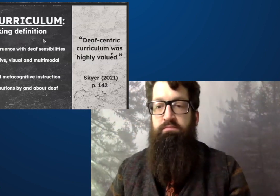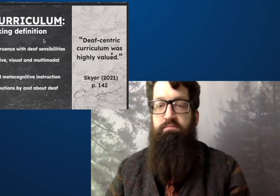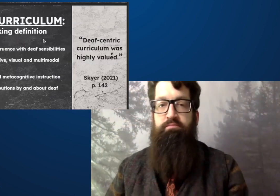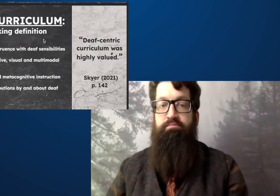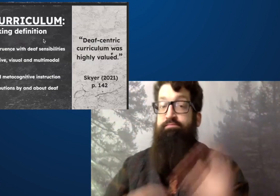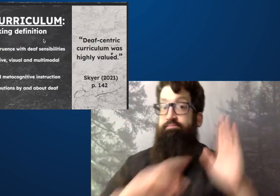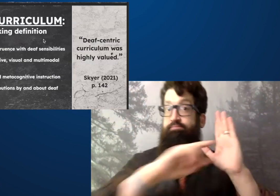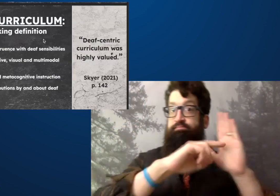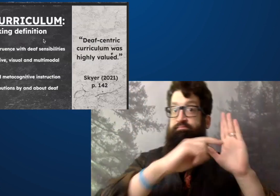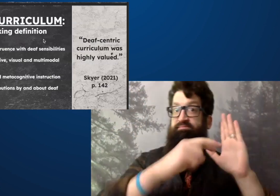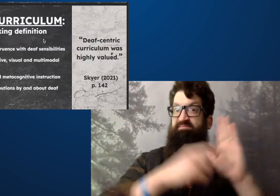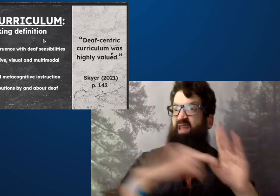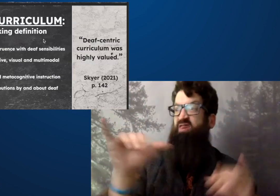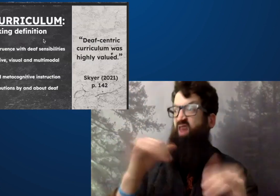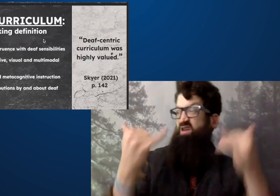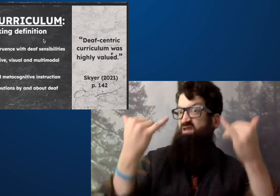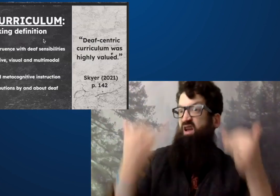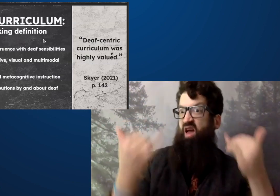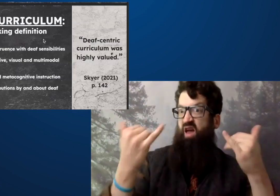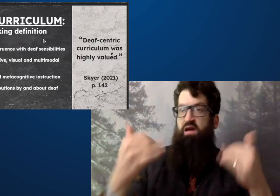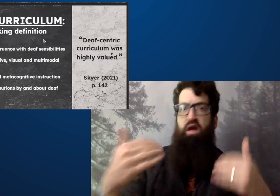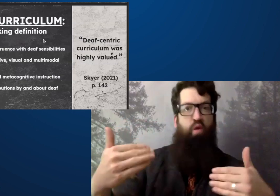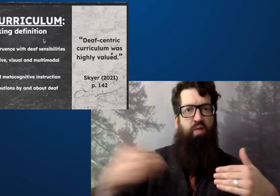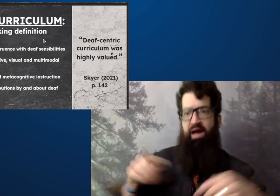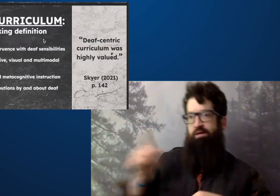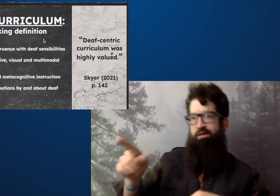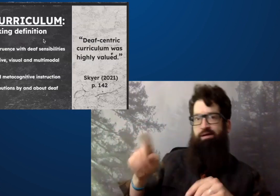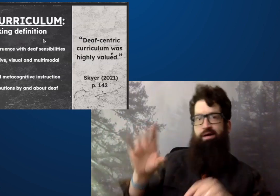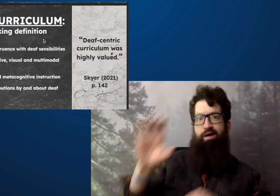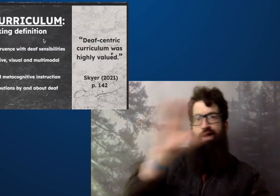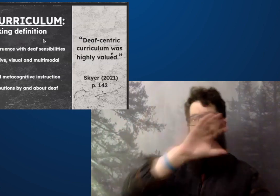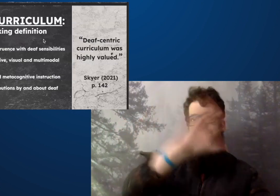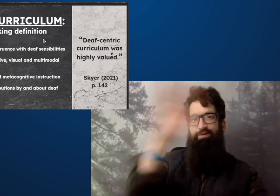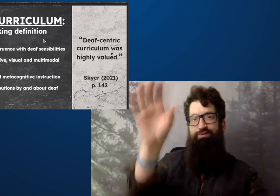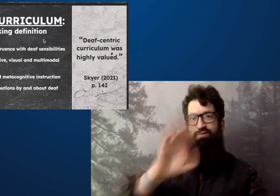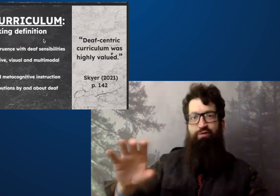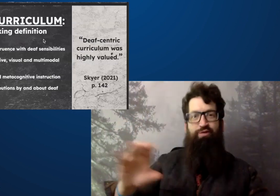using multi modalities and different tools.